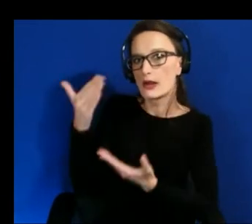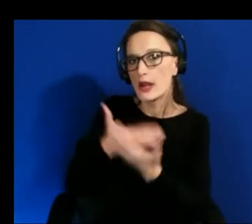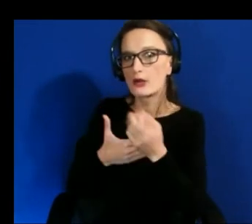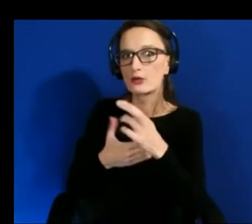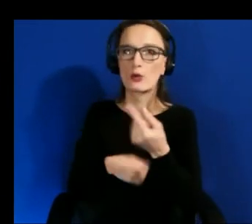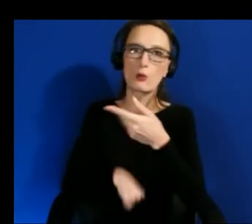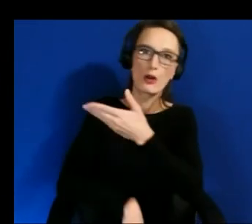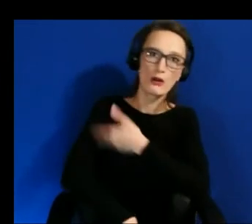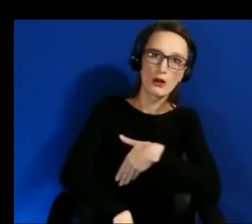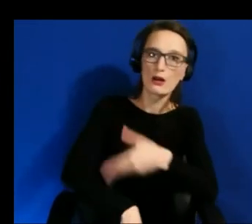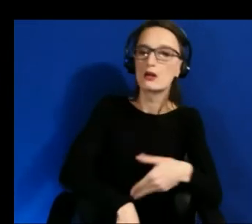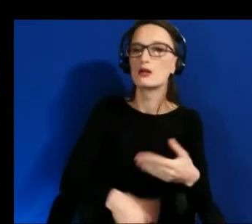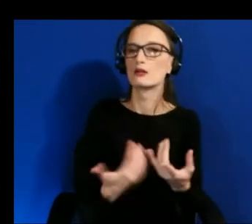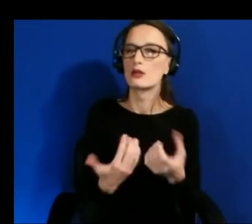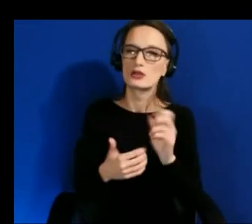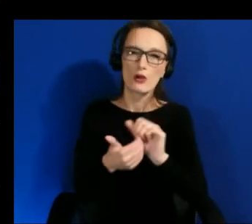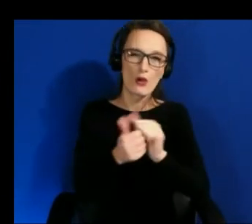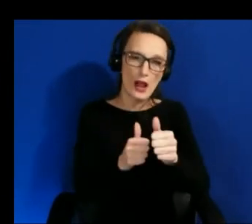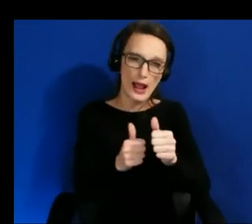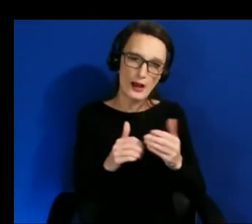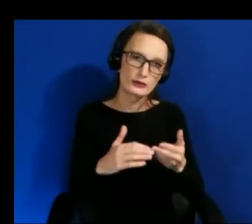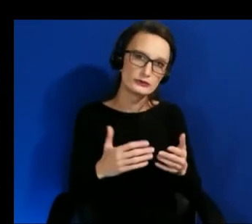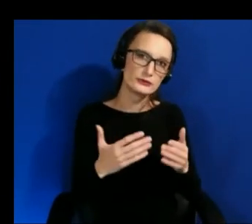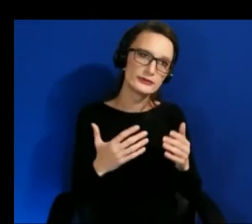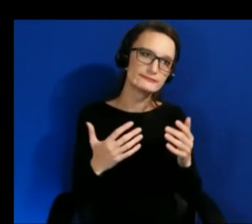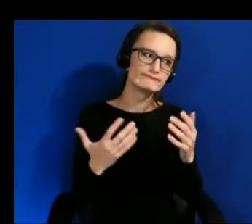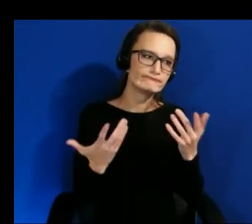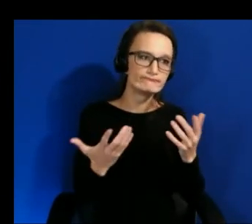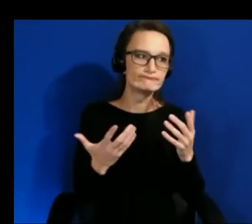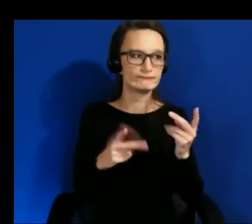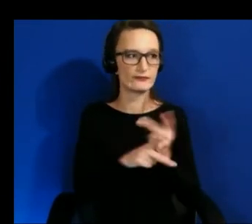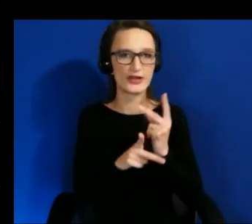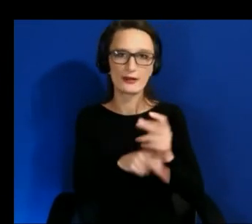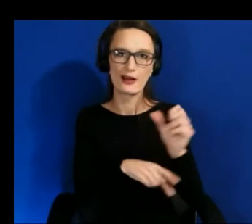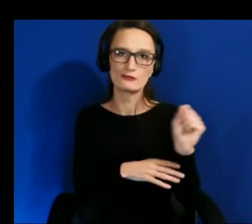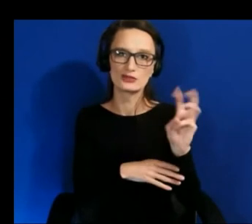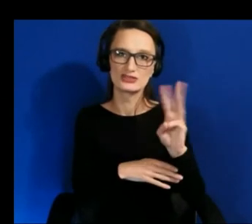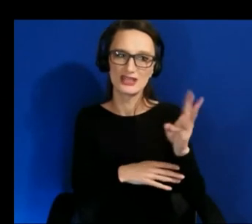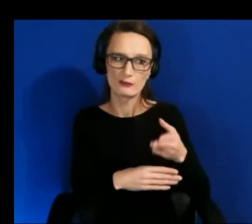software barriers if the hardware itself doesn't really allow us to do that so there was some work